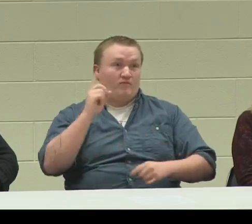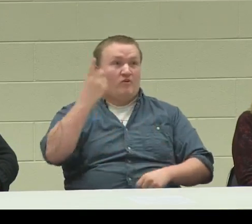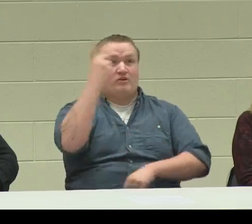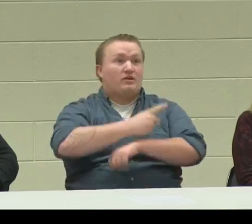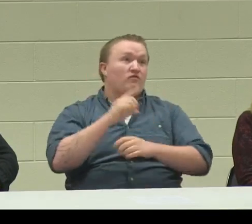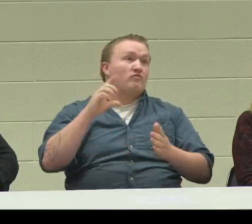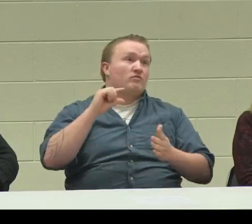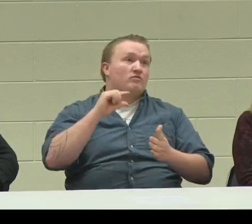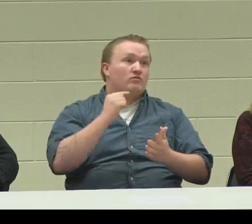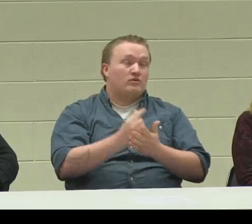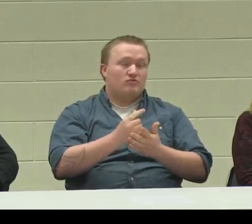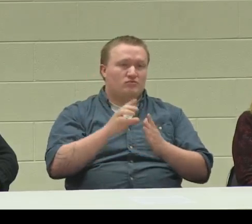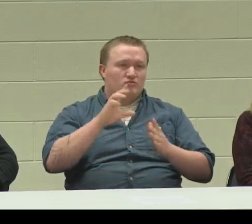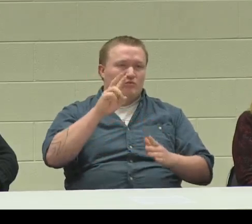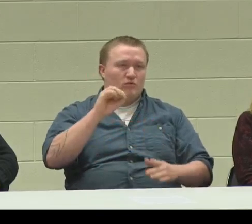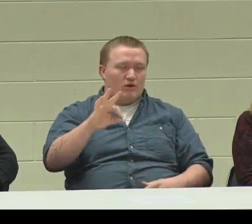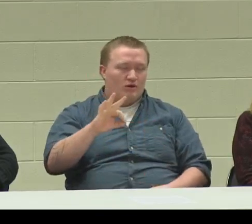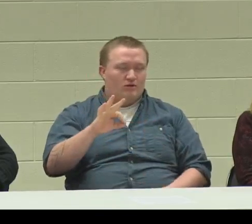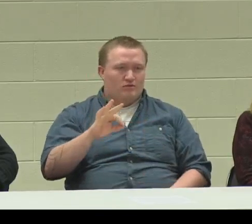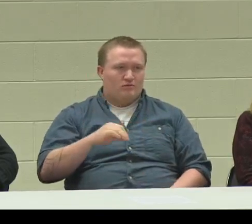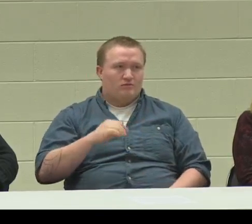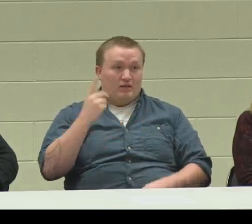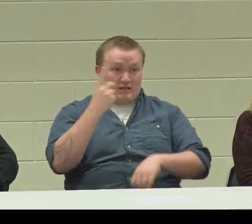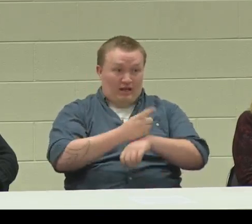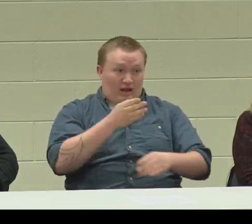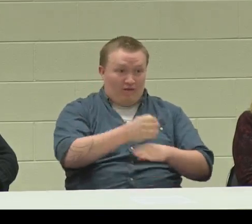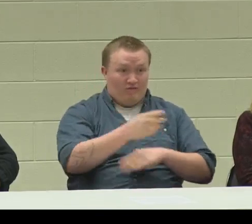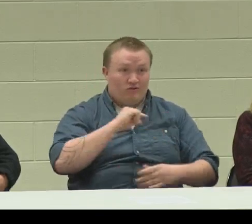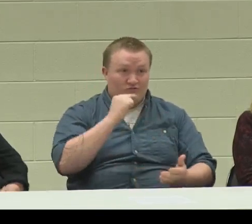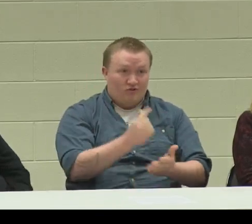I graduated, it was 09.